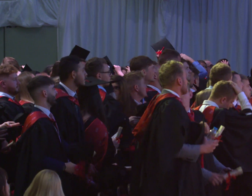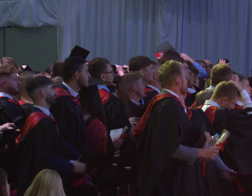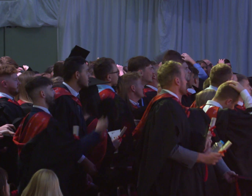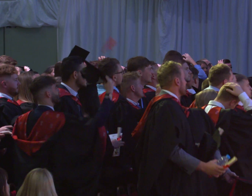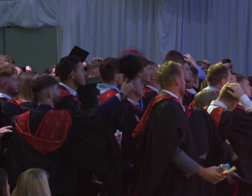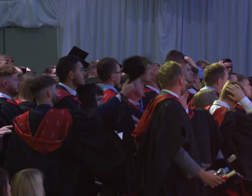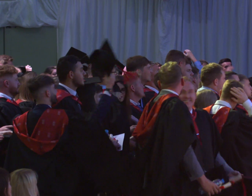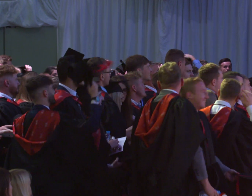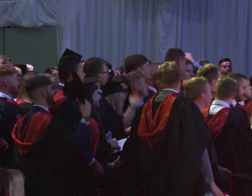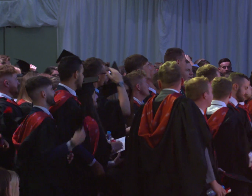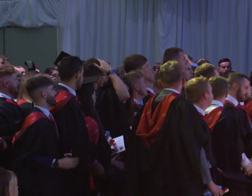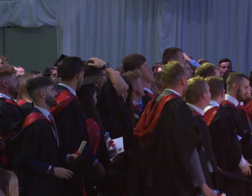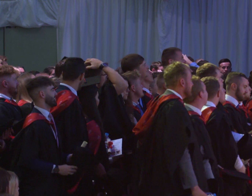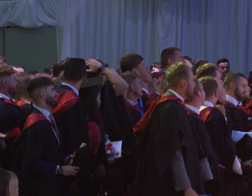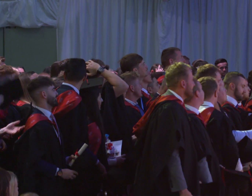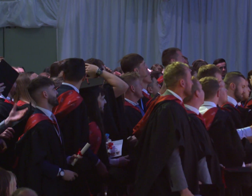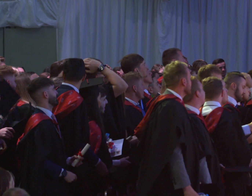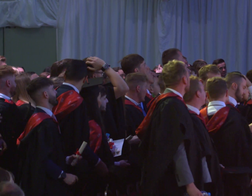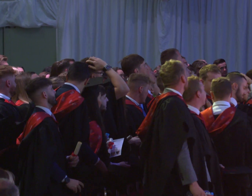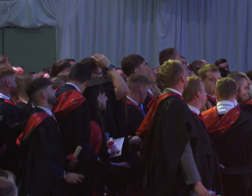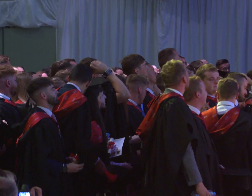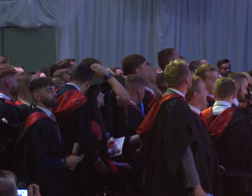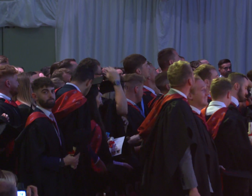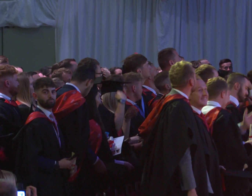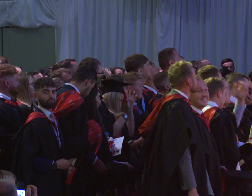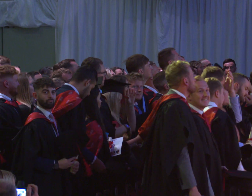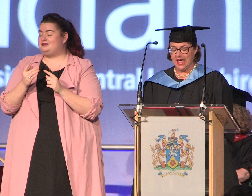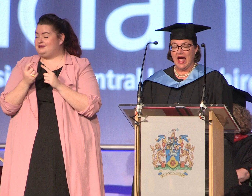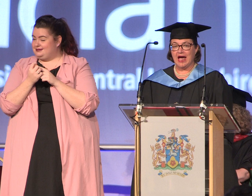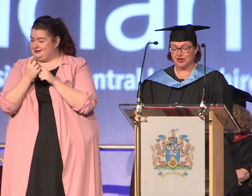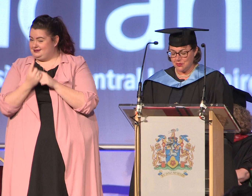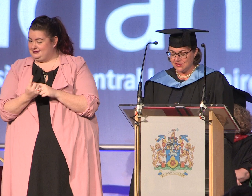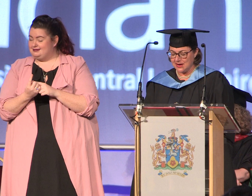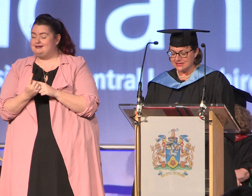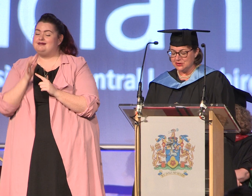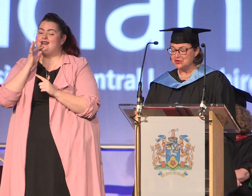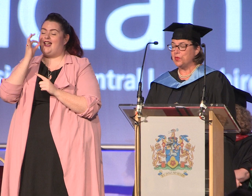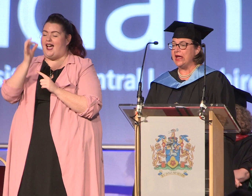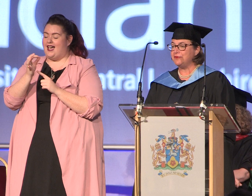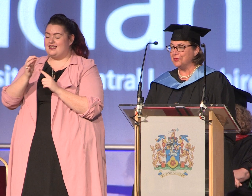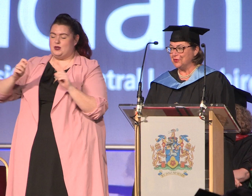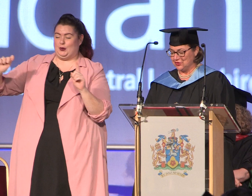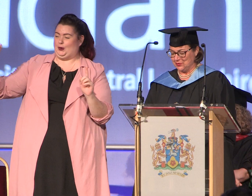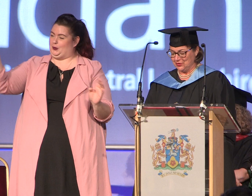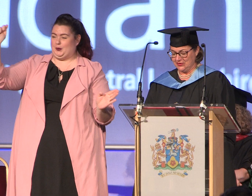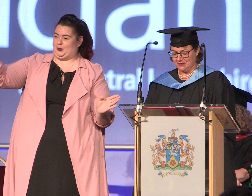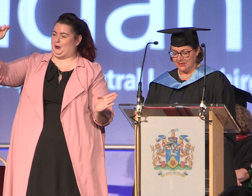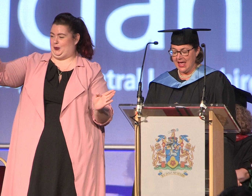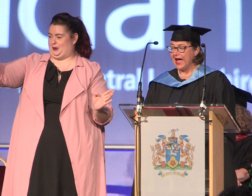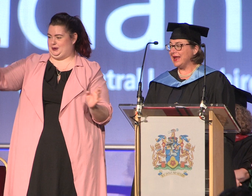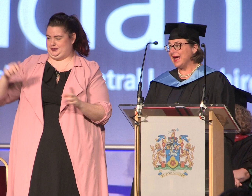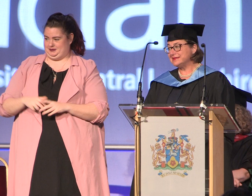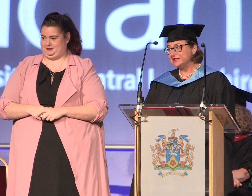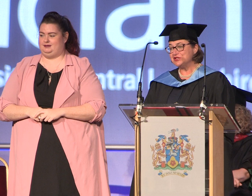to do in a moment I'm going to ask you to wave your mortarboard and as it's the